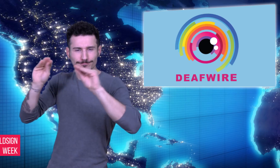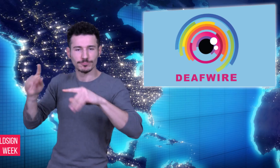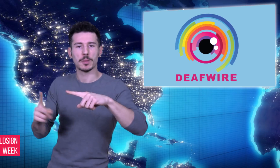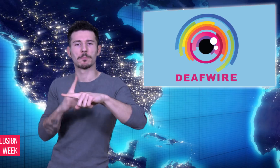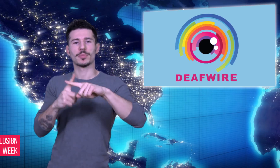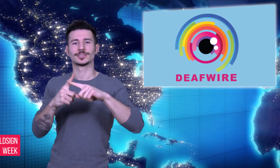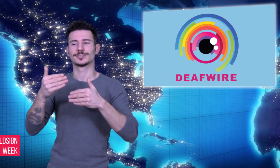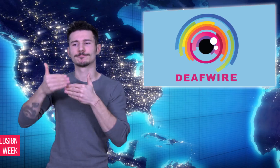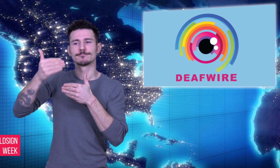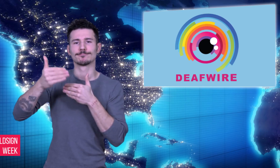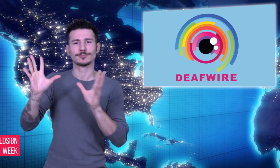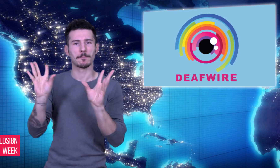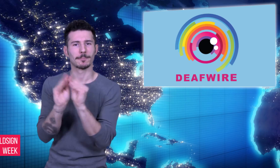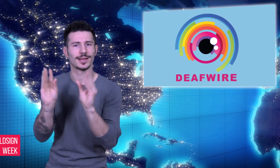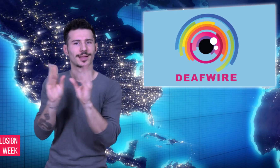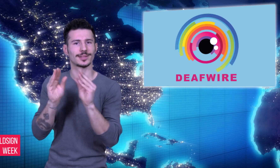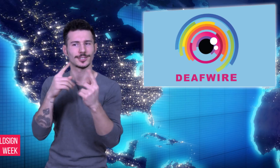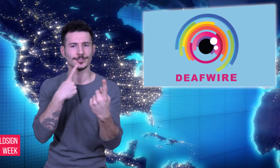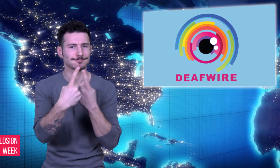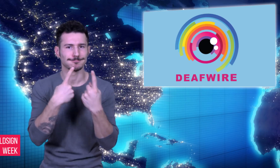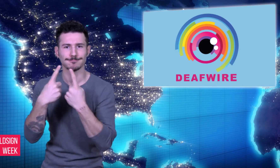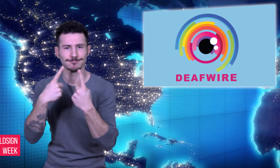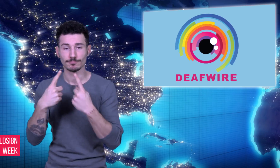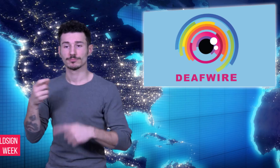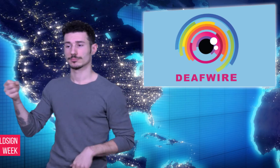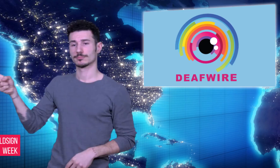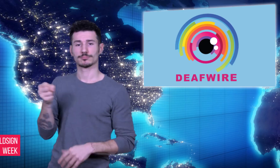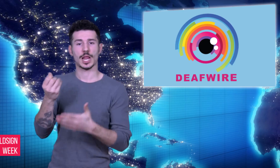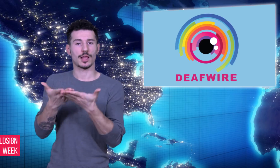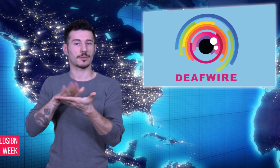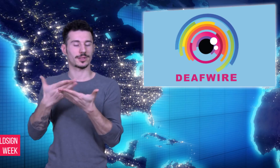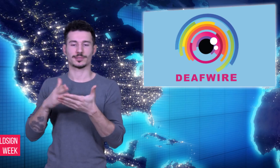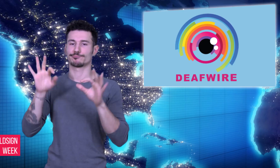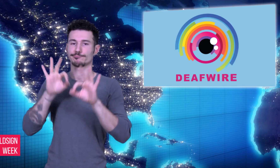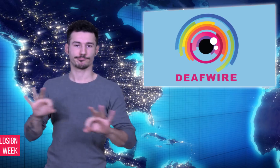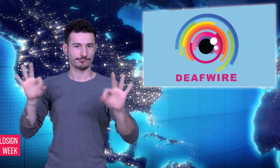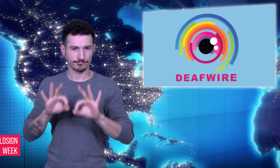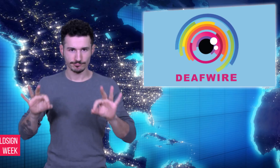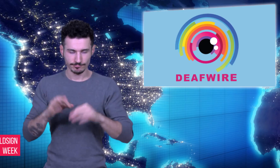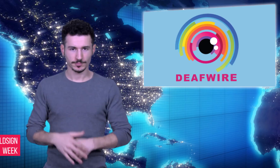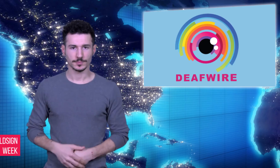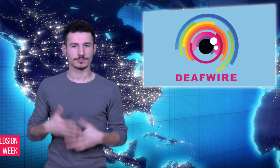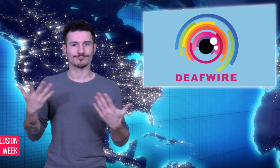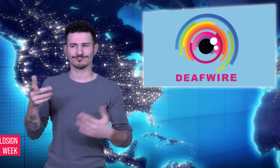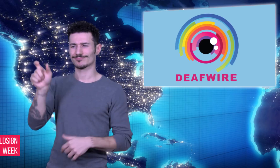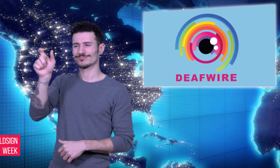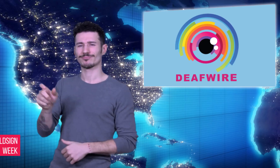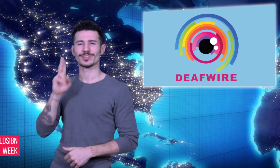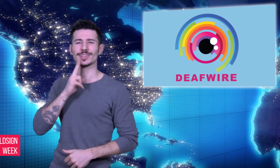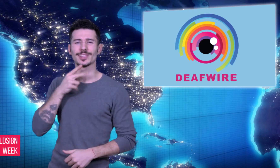and disciplinary meetings without use of